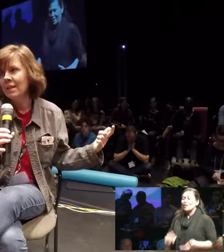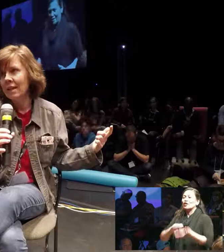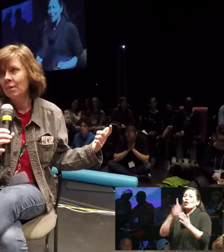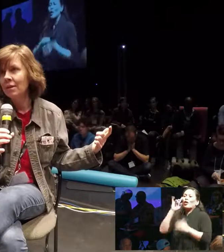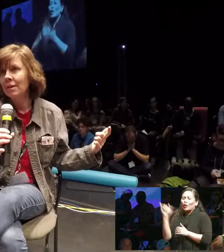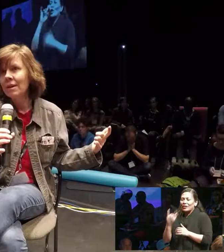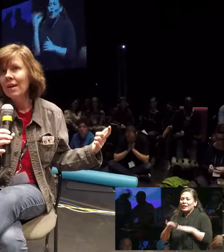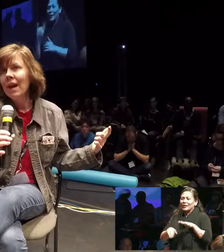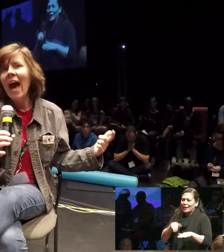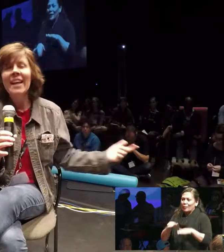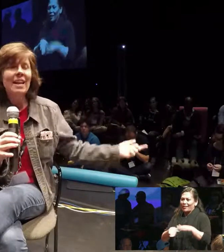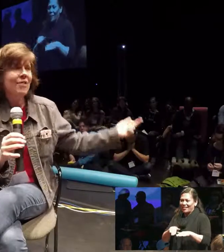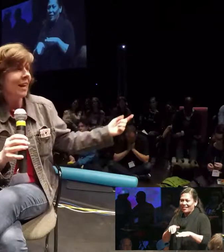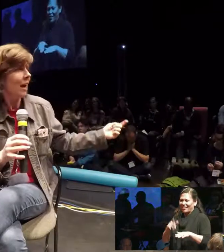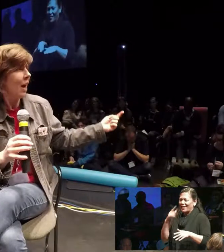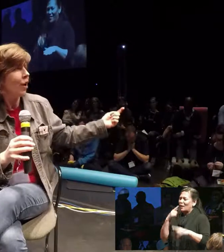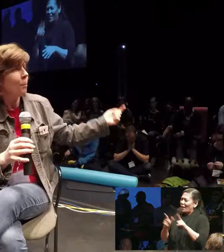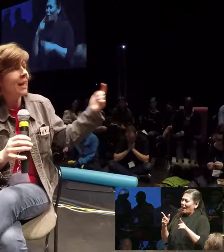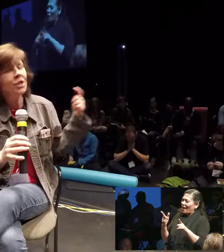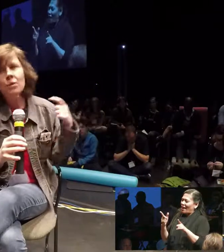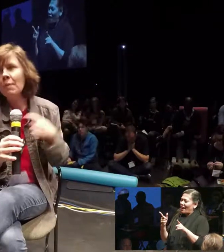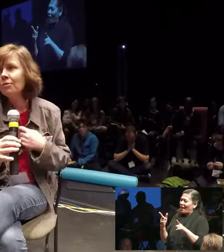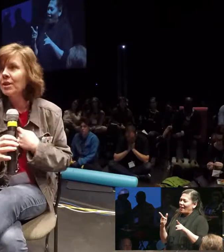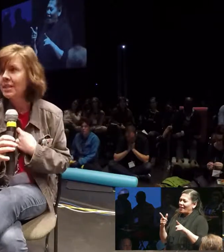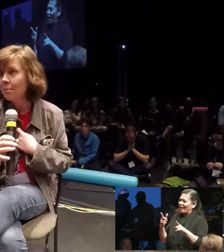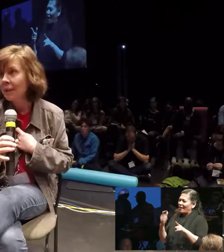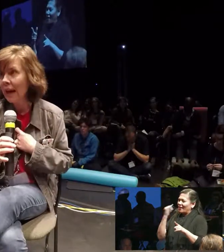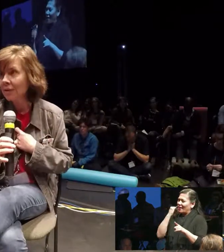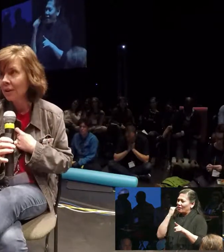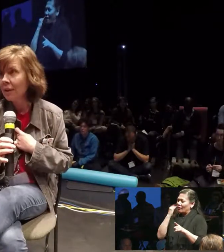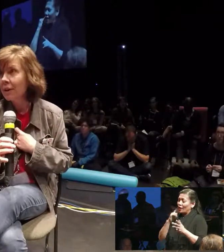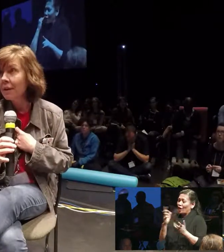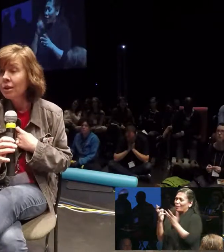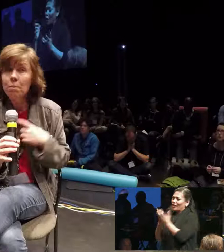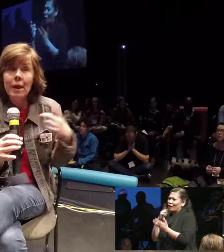disabled and yet if that accommodation was made for a disabled actor to play a